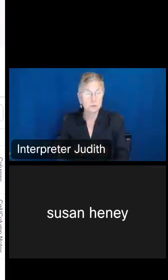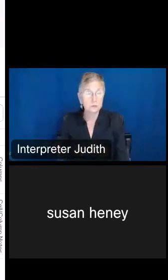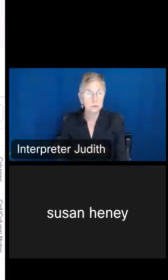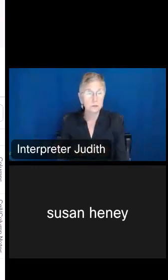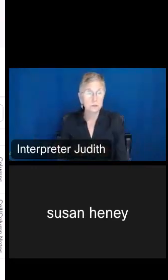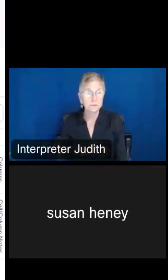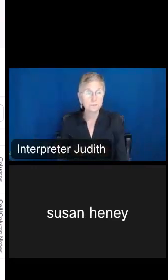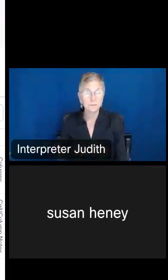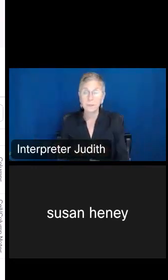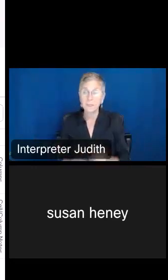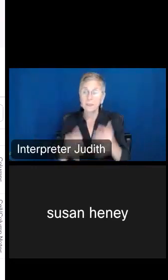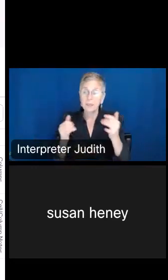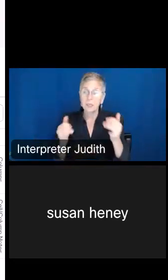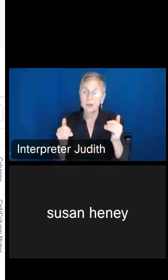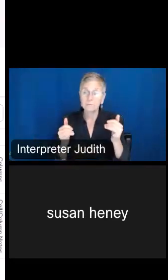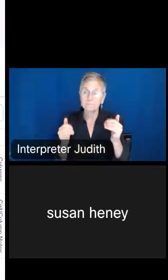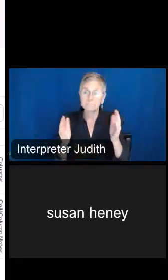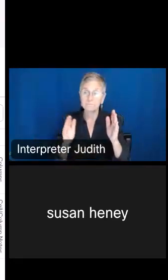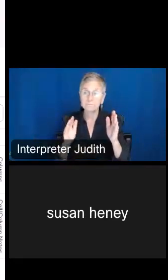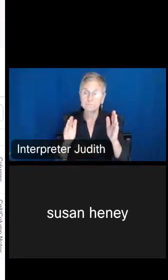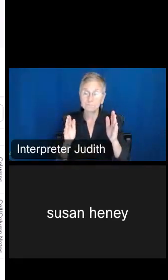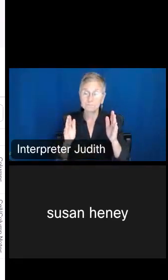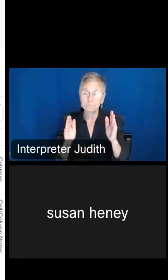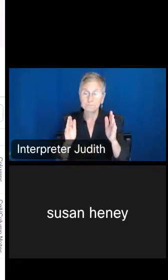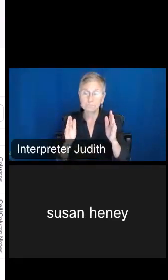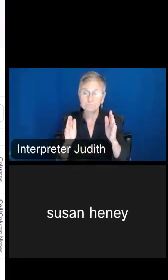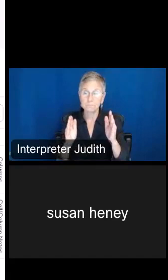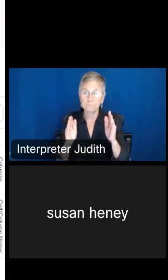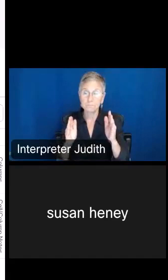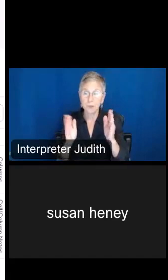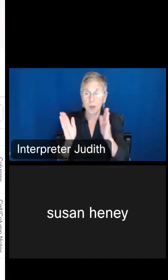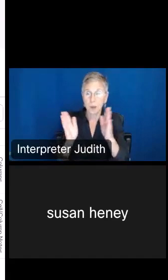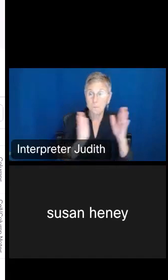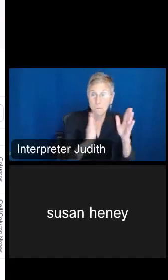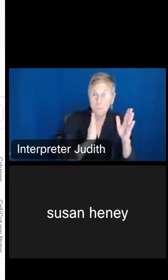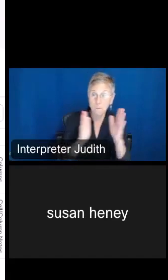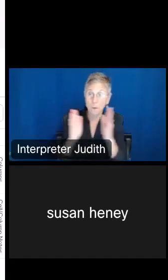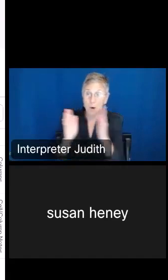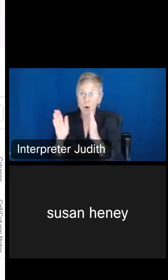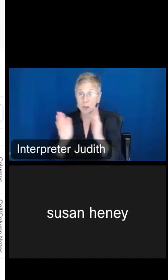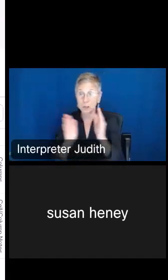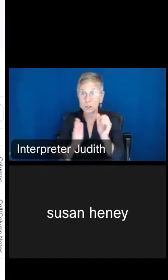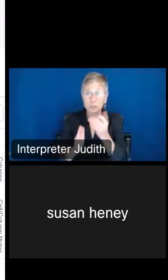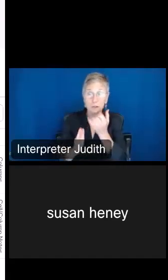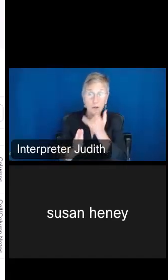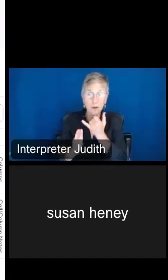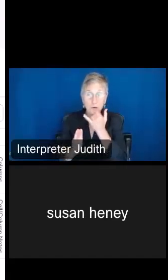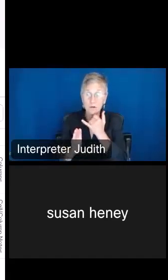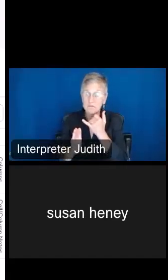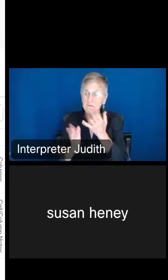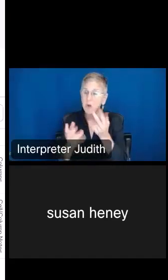going to hide my margins of error so I can see all of the regions on one page, and I'm